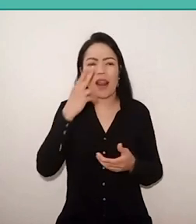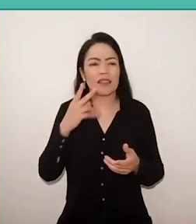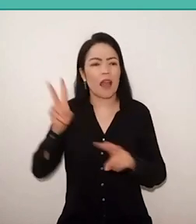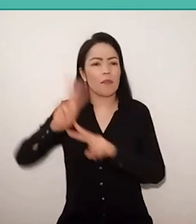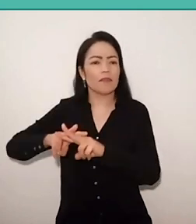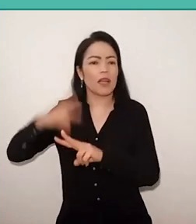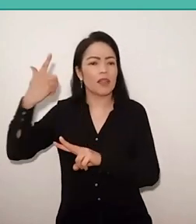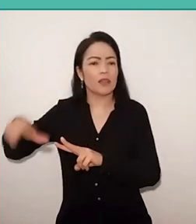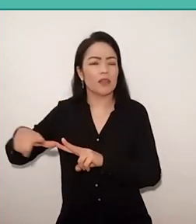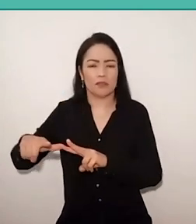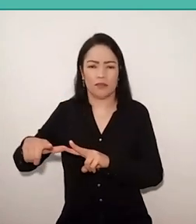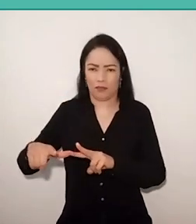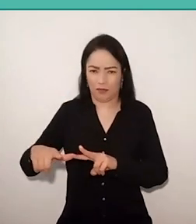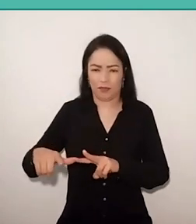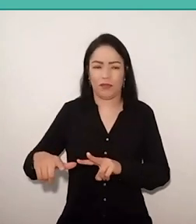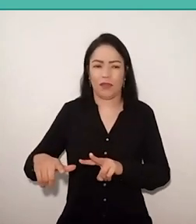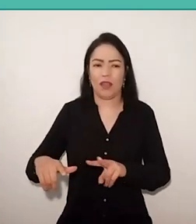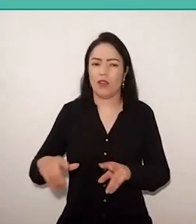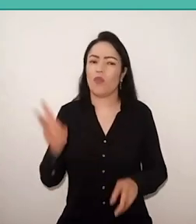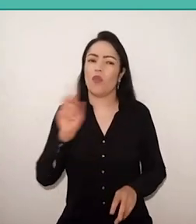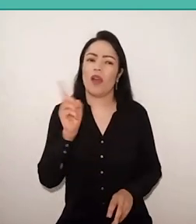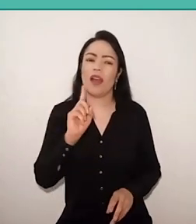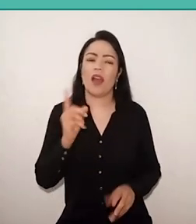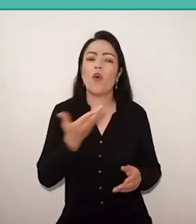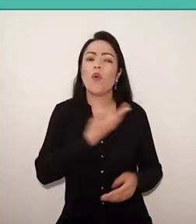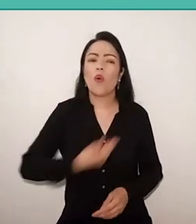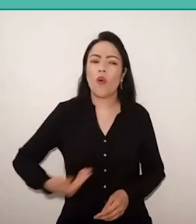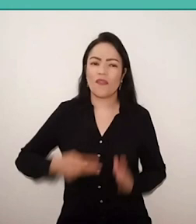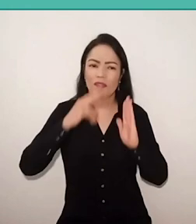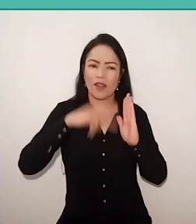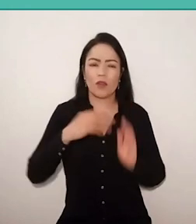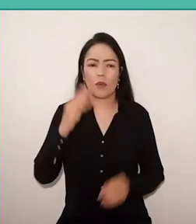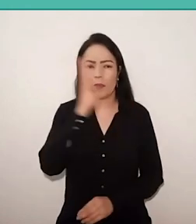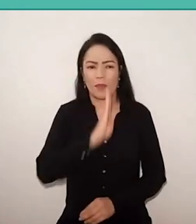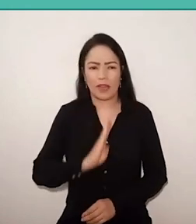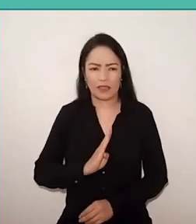I don't think I'm innocent the reading of the Brazilian government, no. This reading is not innocent,